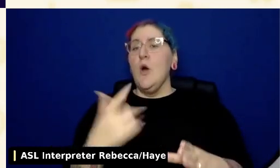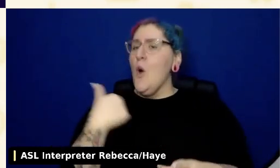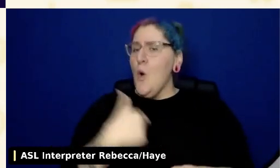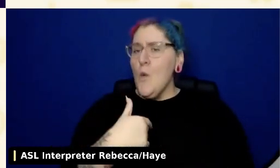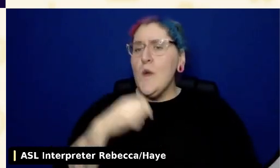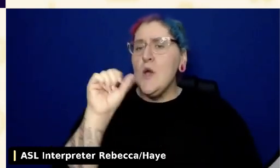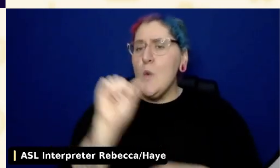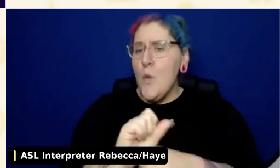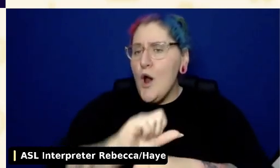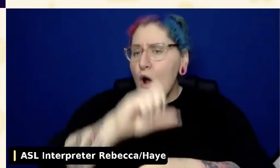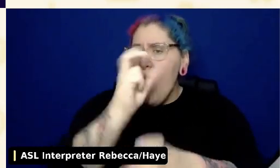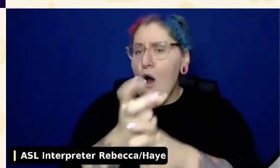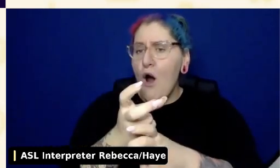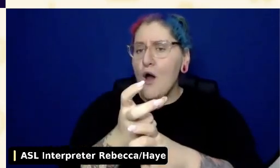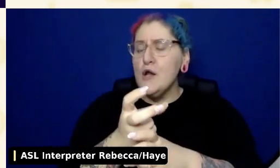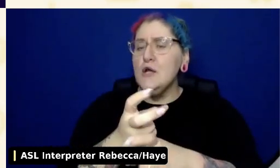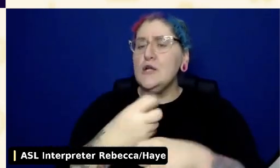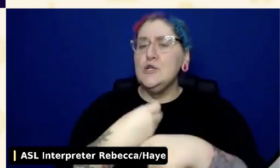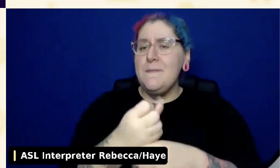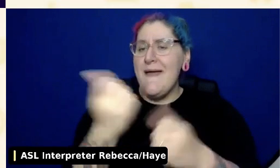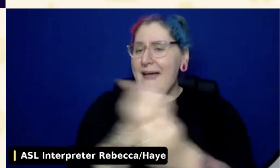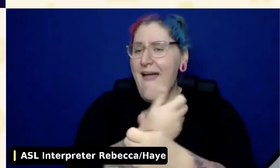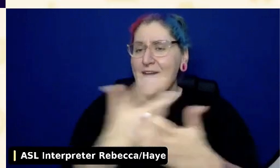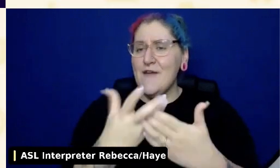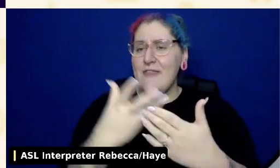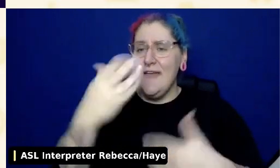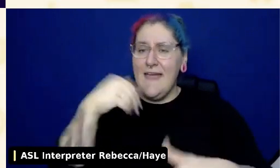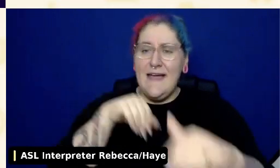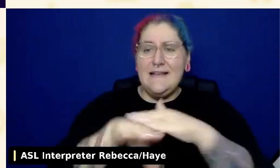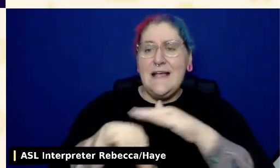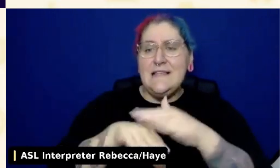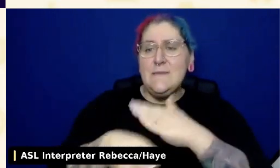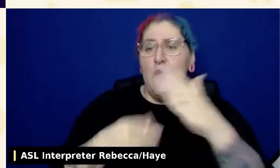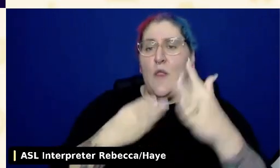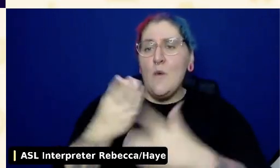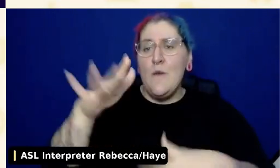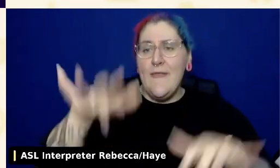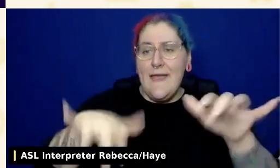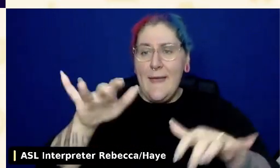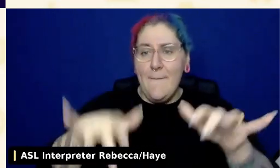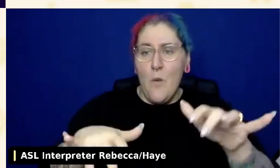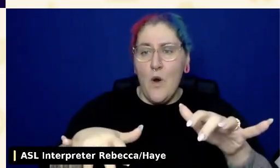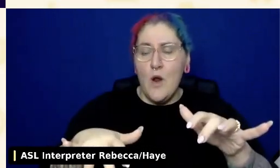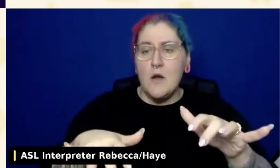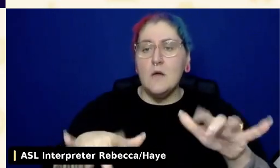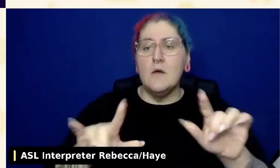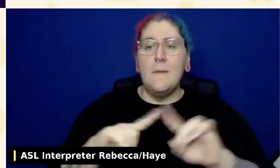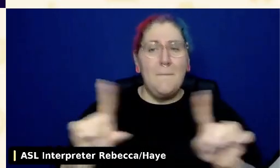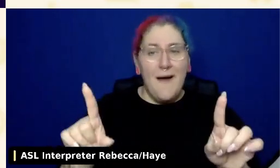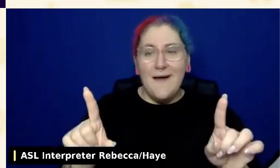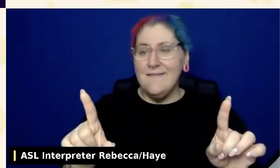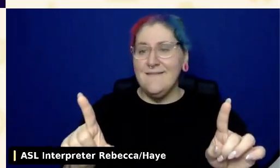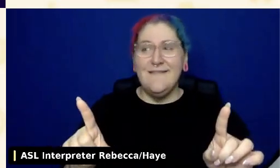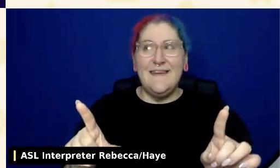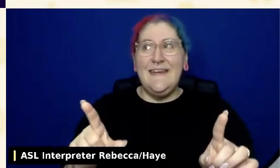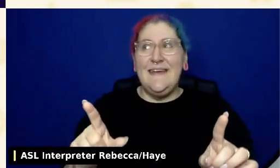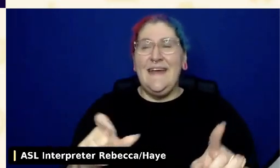or an application using the keyboard. However, this isn't really about some theoretical user who can't use a pointing device.